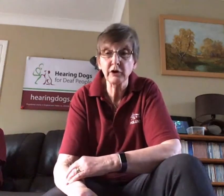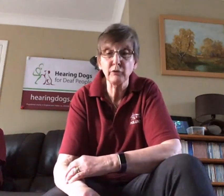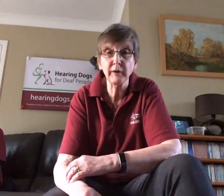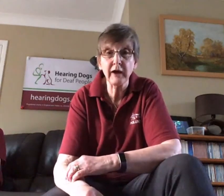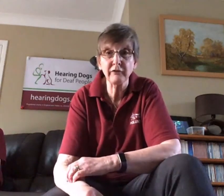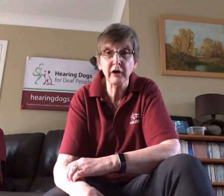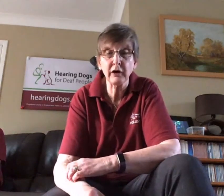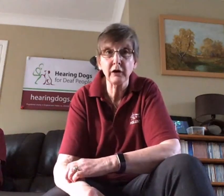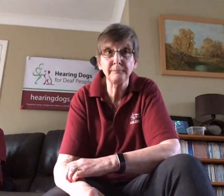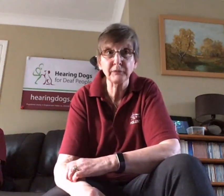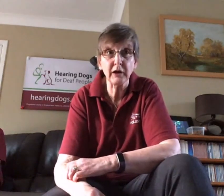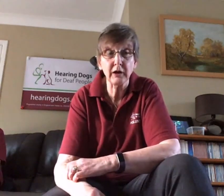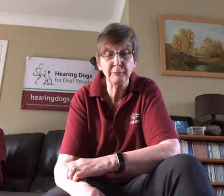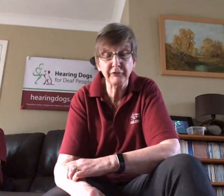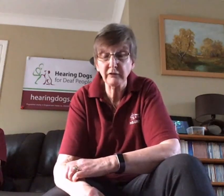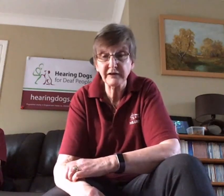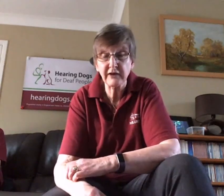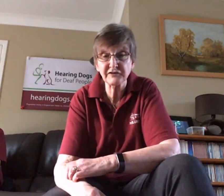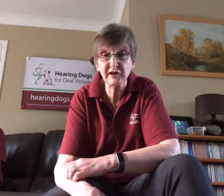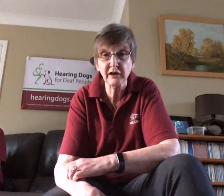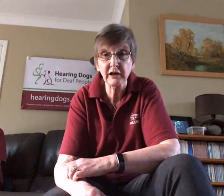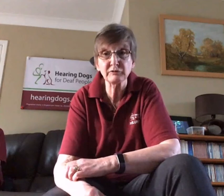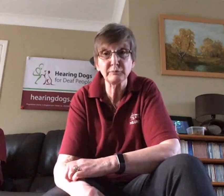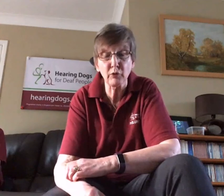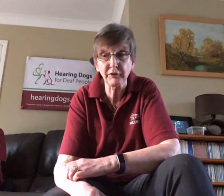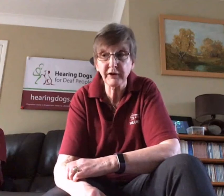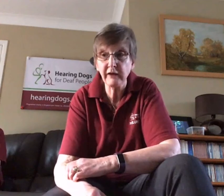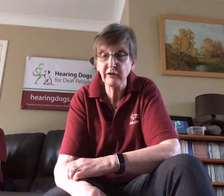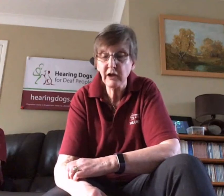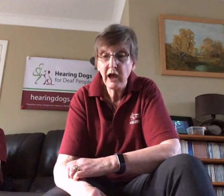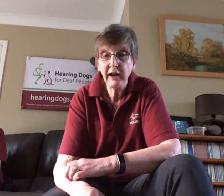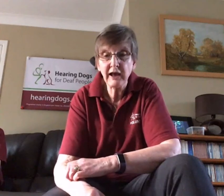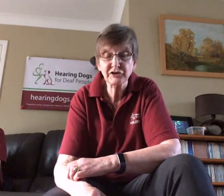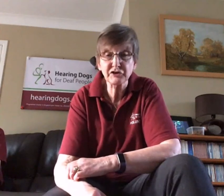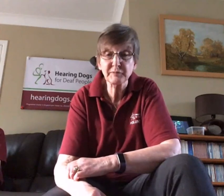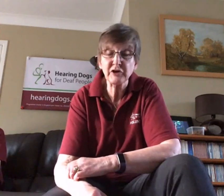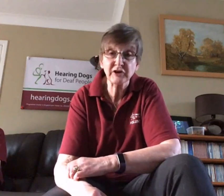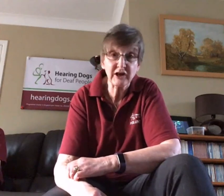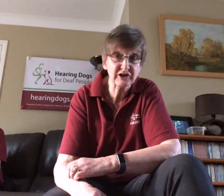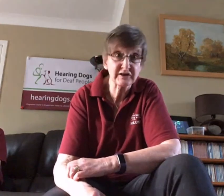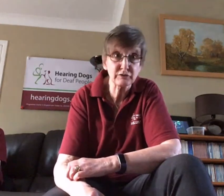We have a profoundly deaf son, he was born deaf and has no speech and actually is already